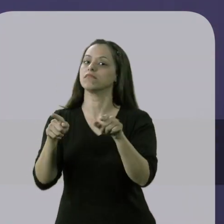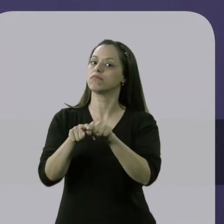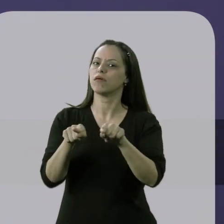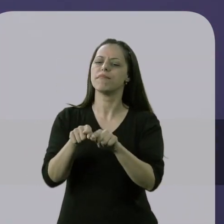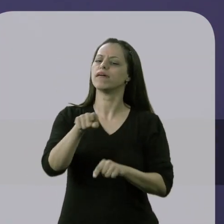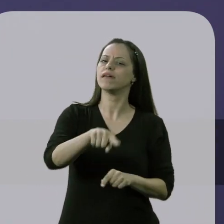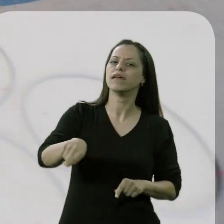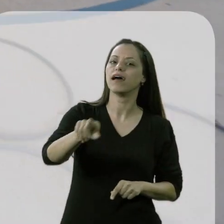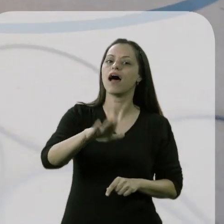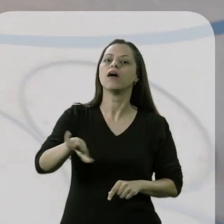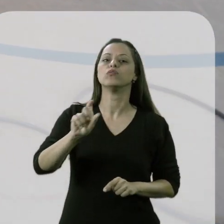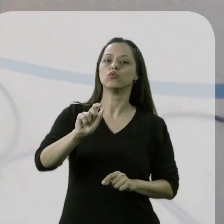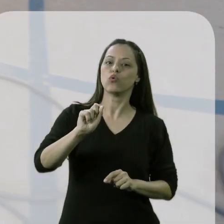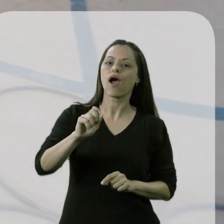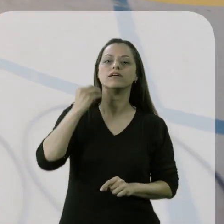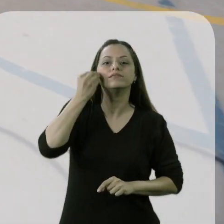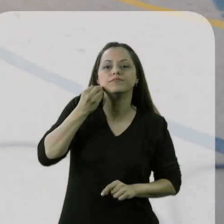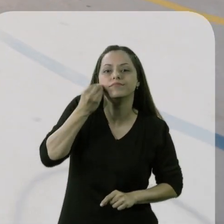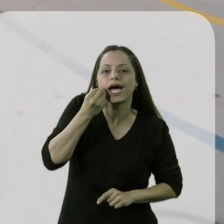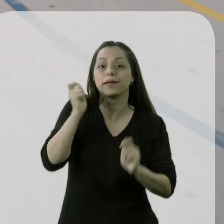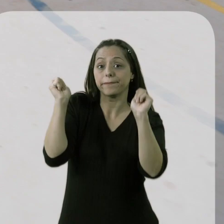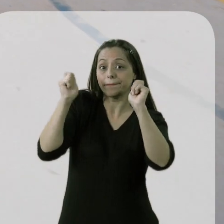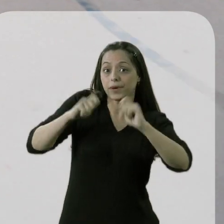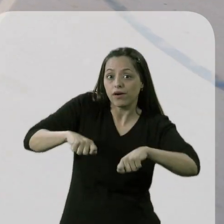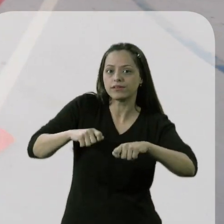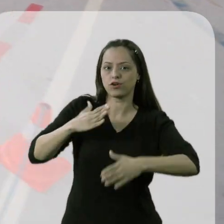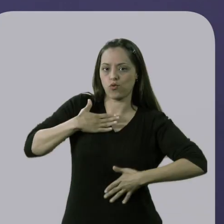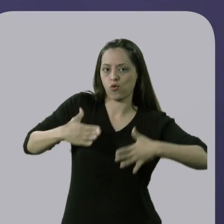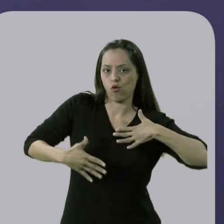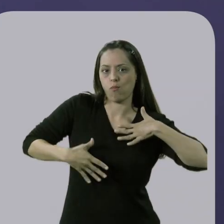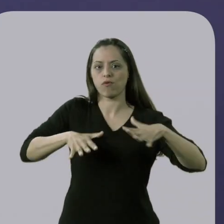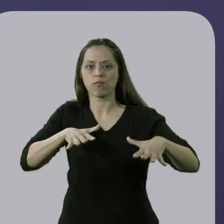for the student to experience all these corporal possibilities,